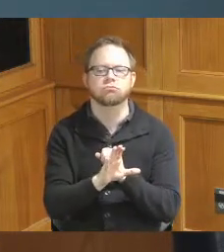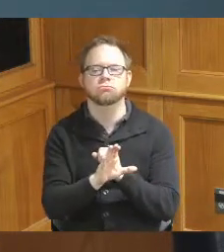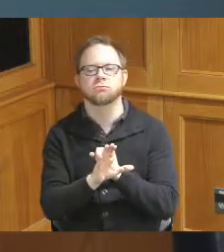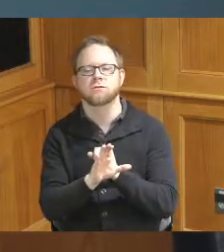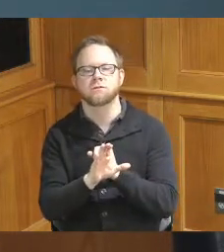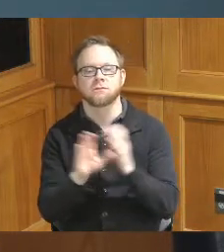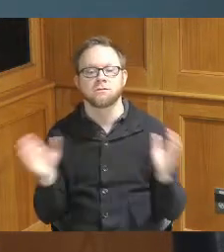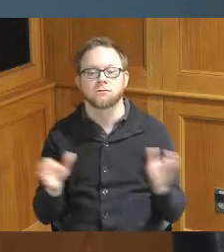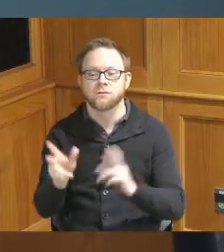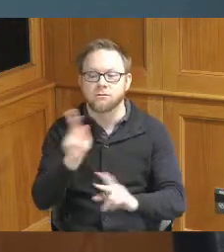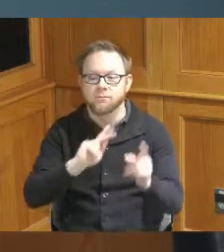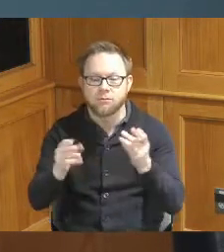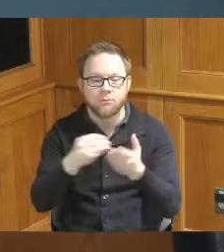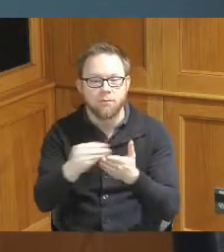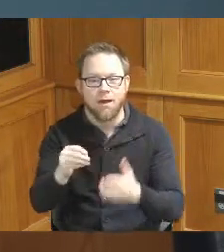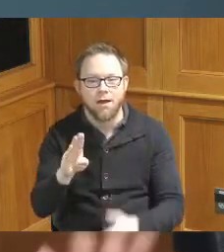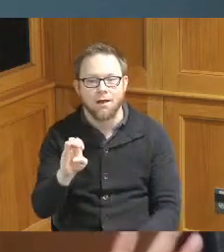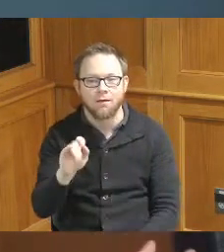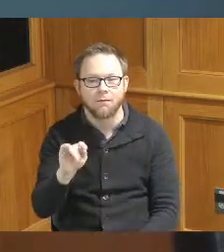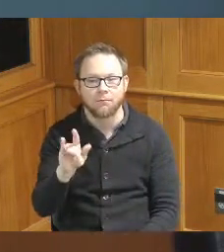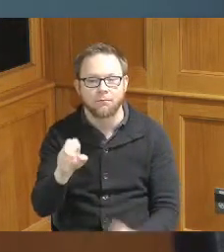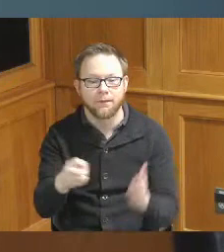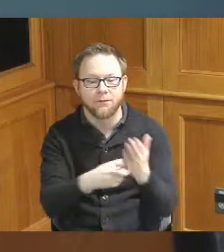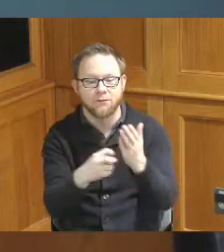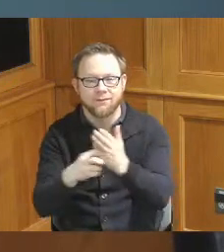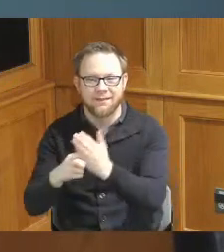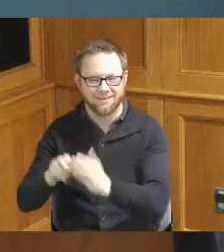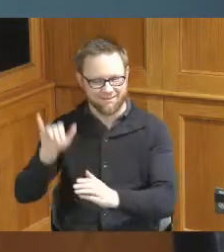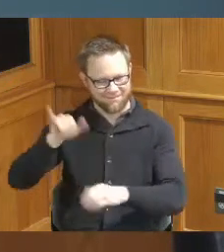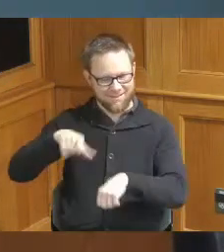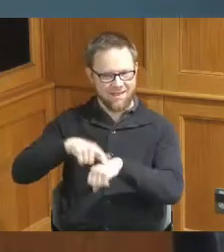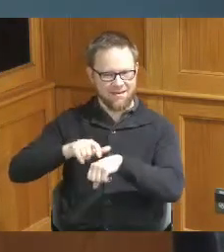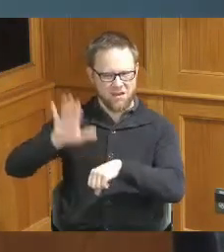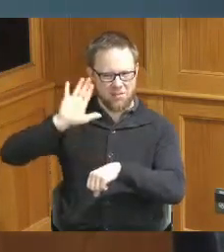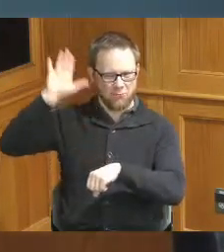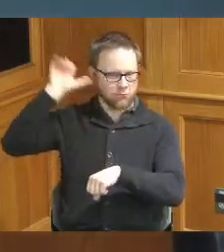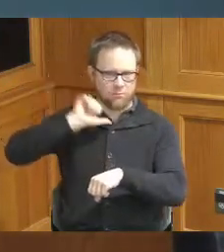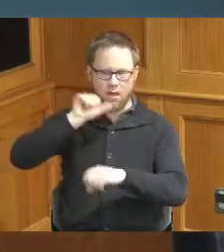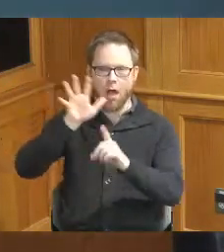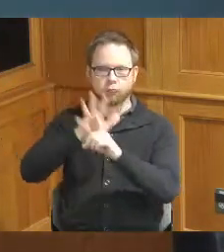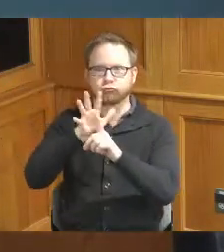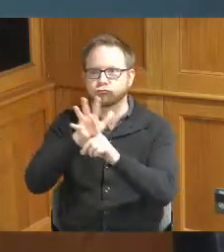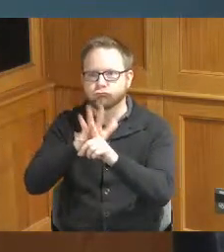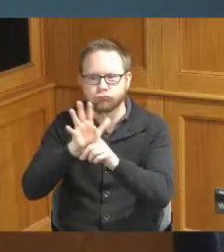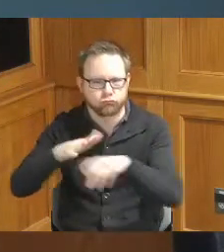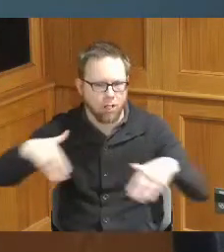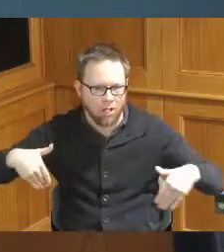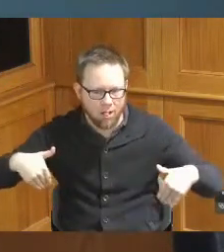the tickets to The Beatles they weren't The Beatles like we know now so it's just great to